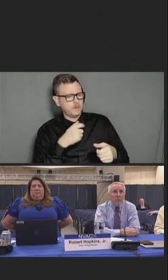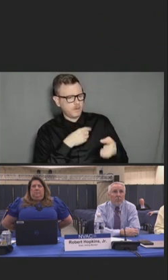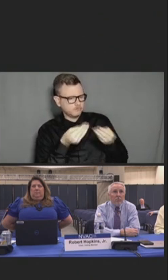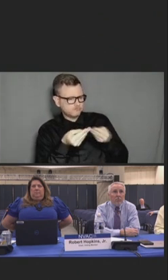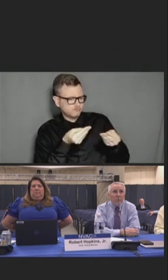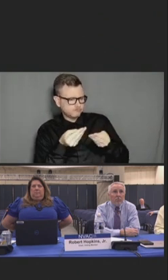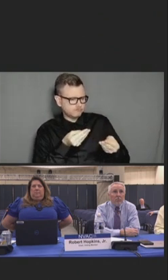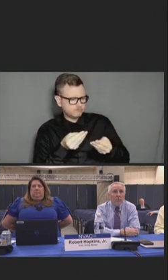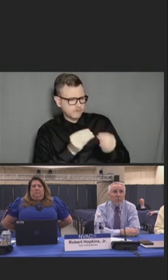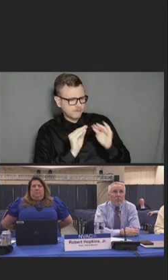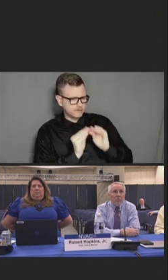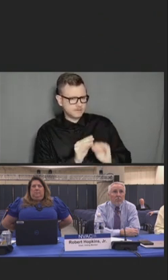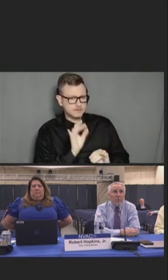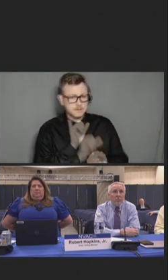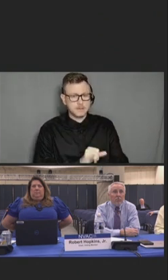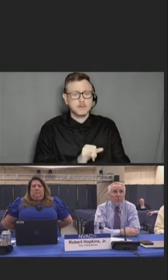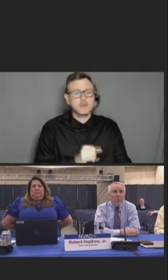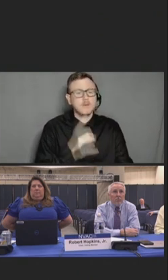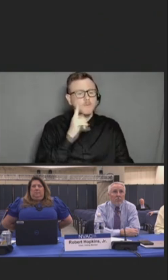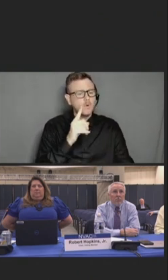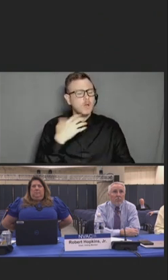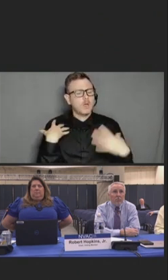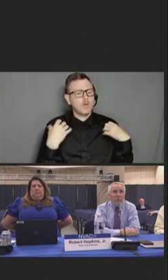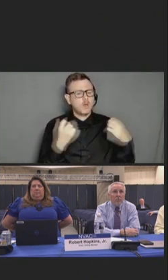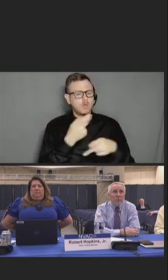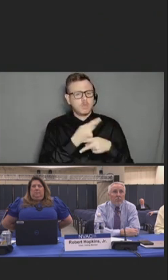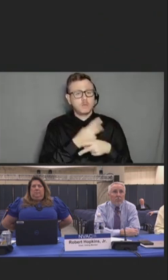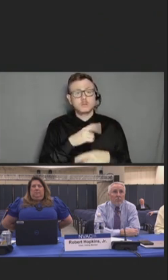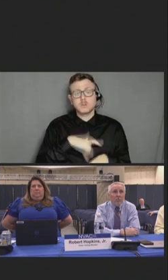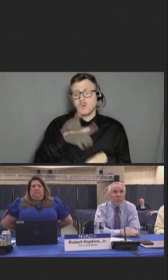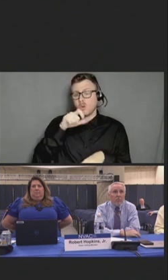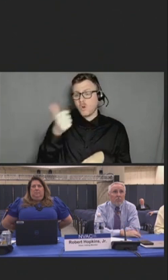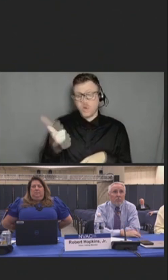For healthcare workers, many studies show another manifestation of stigma.